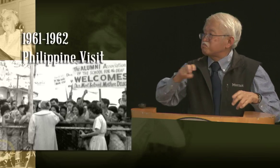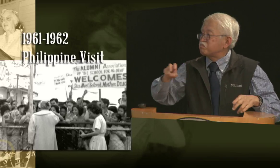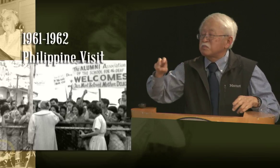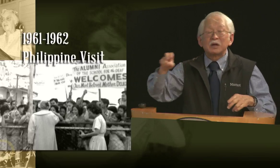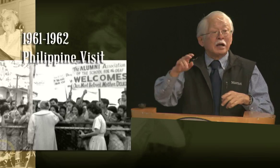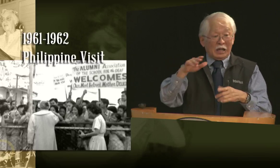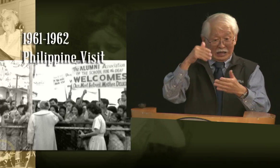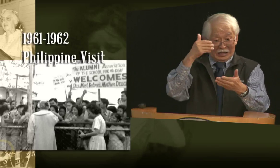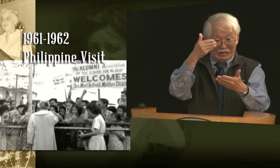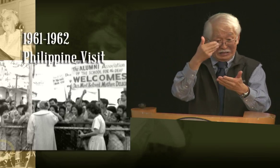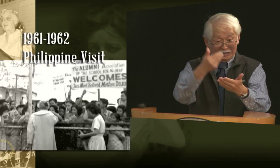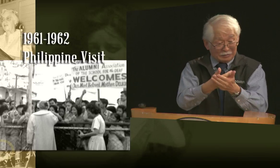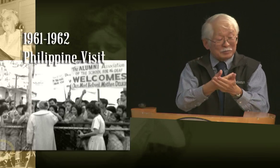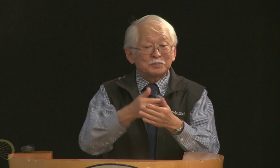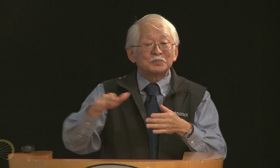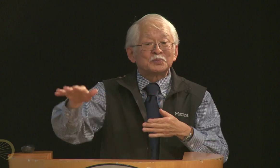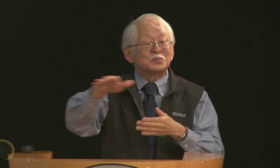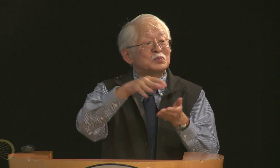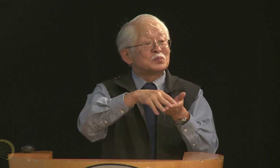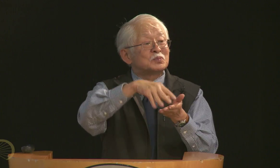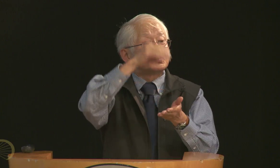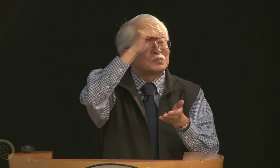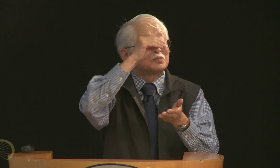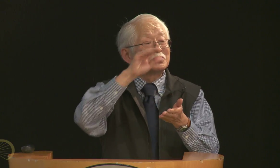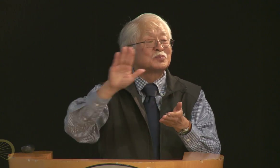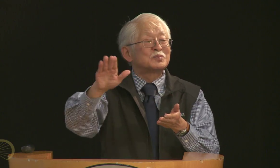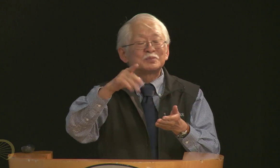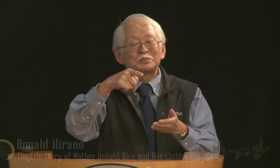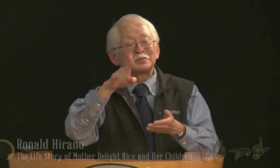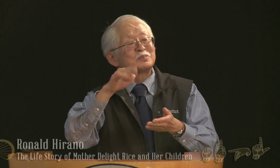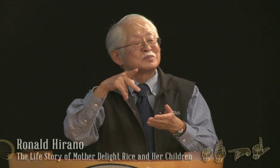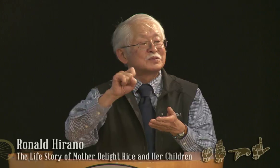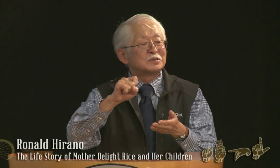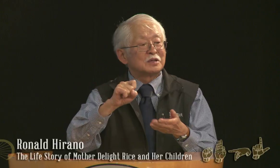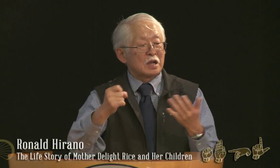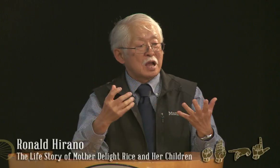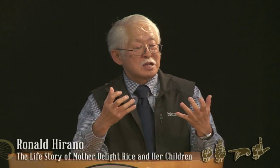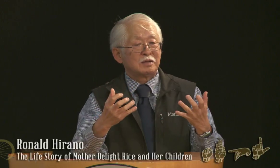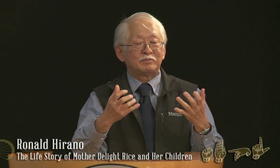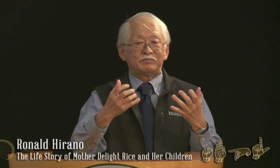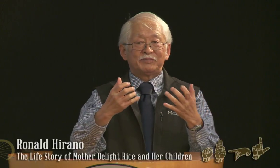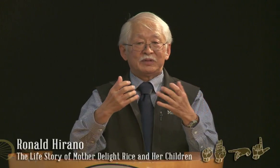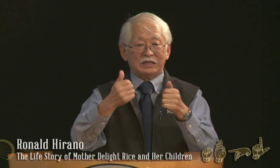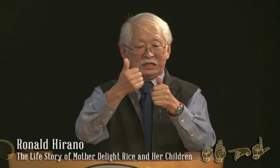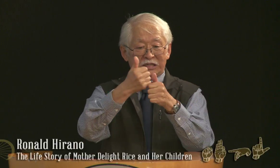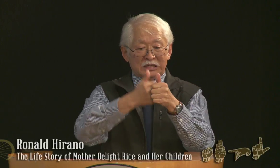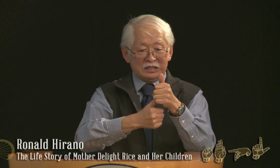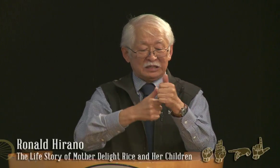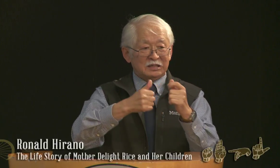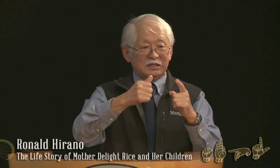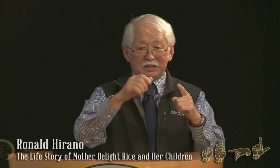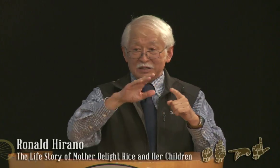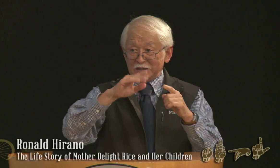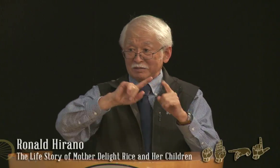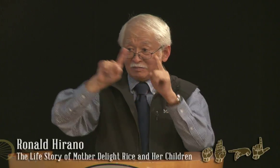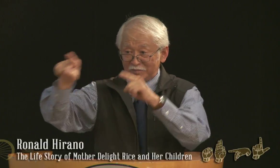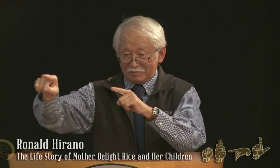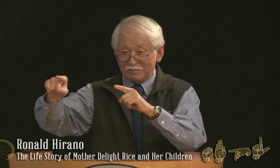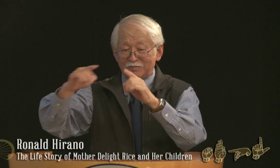When she got there, her students, her pupils were standing there